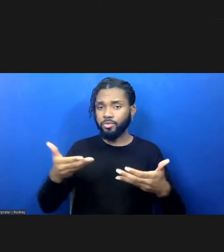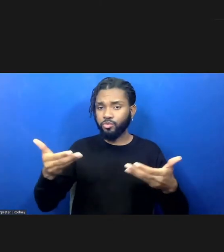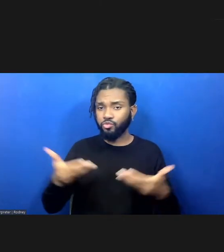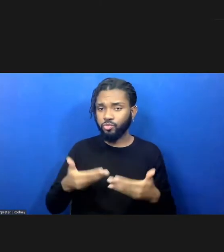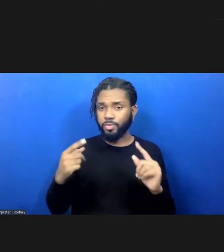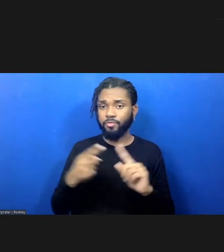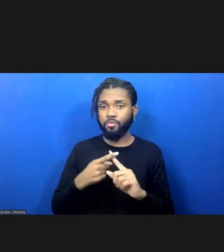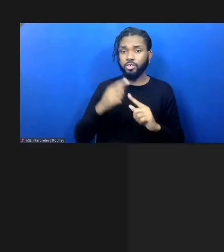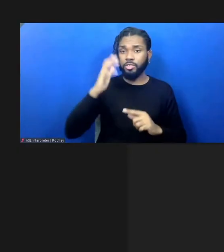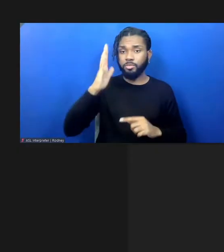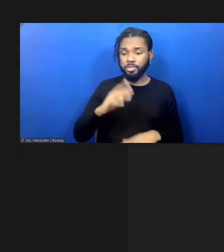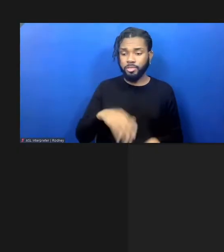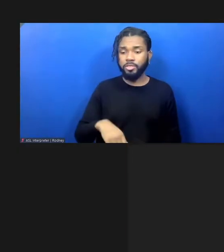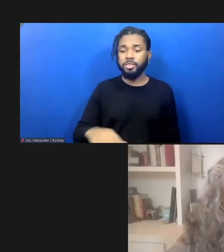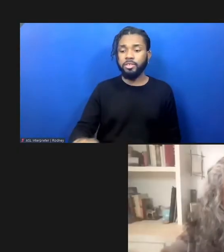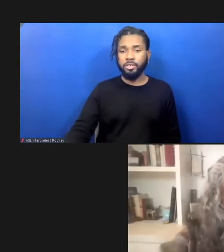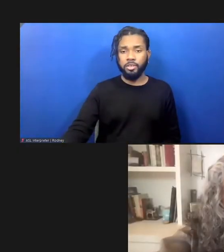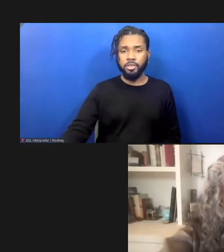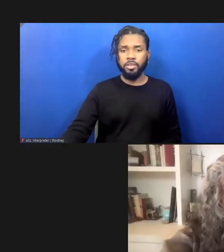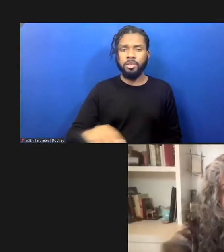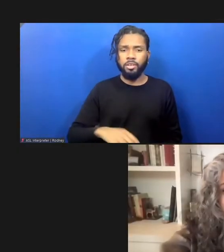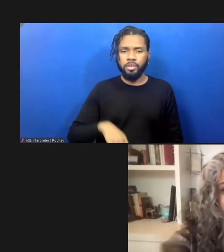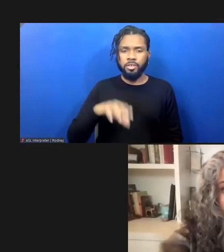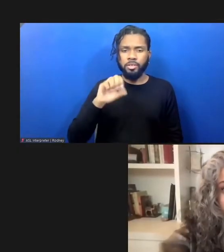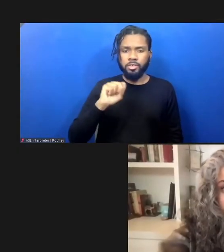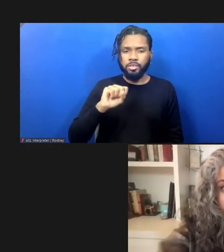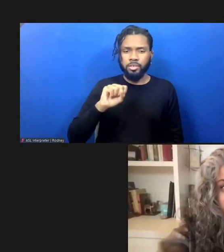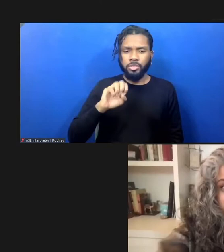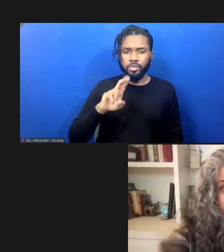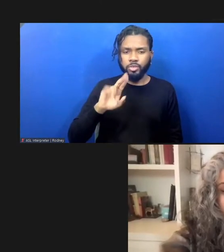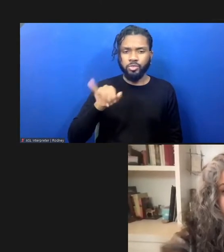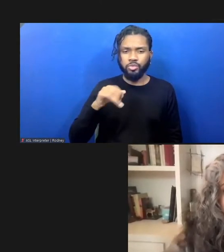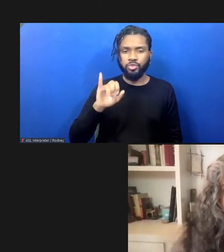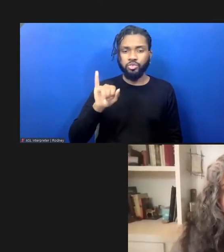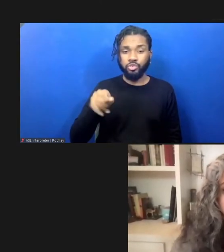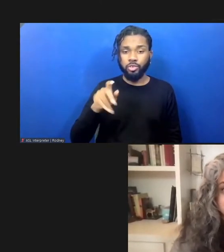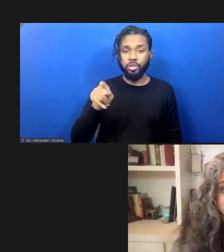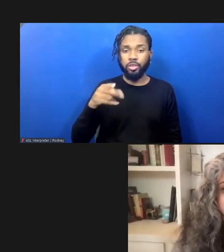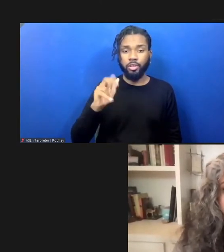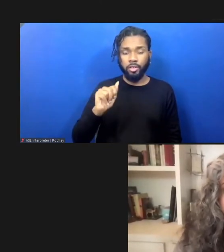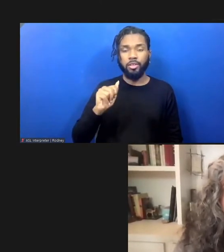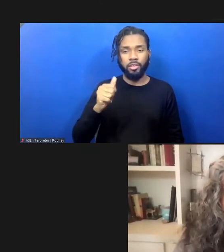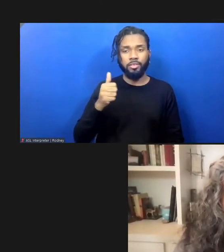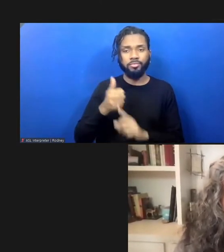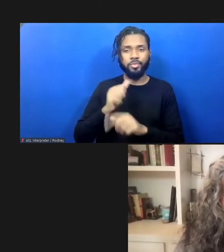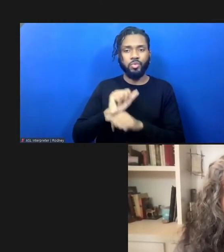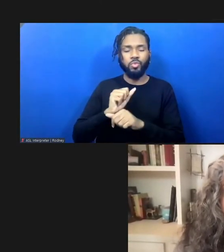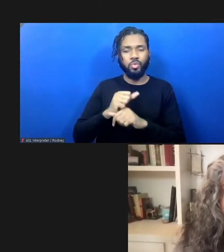sujatha baliga's work is characterized by an equal dedication to survivors of crime and the people who have caused harm.